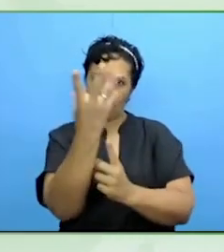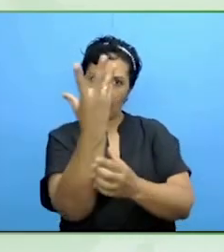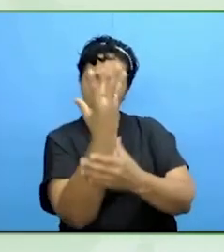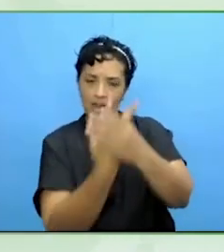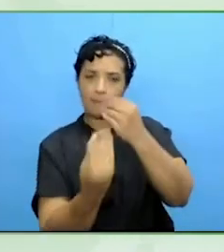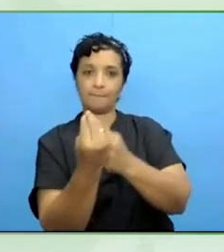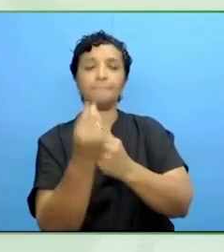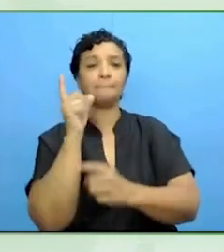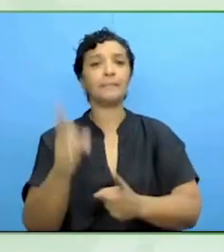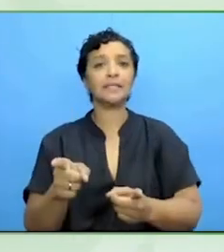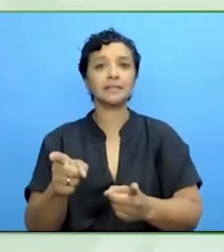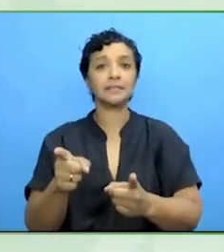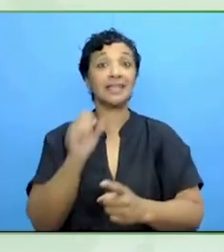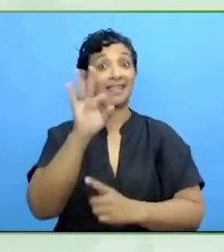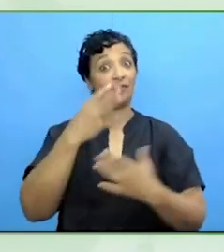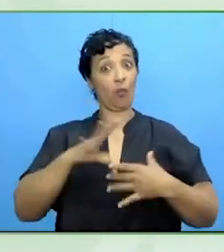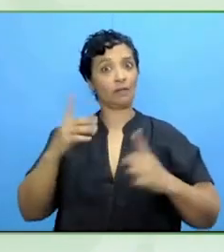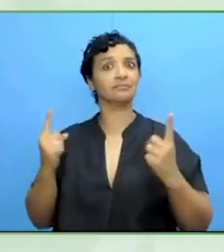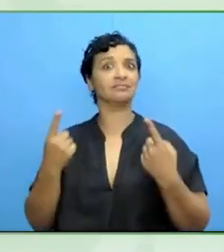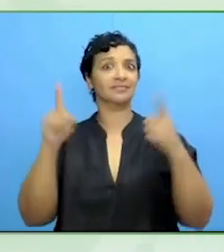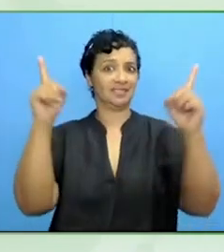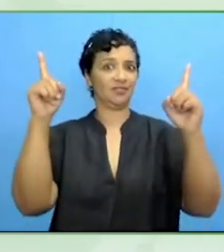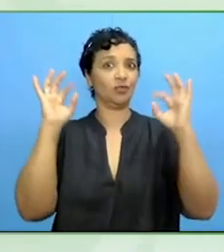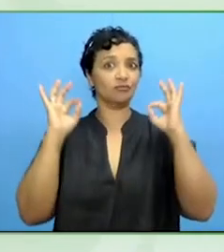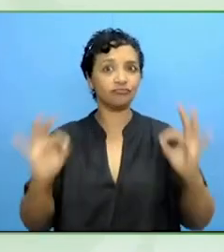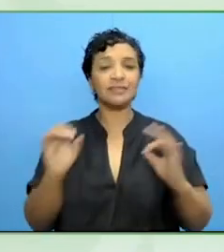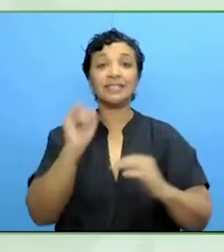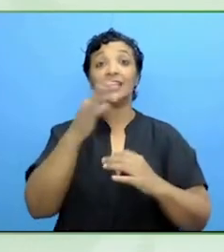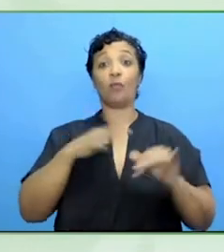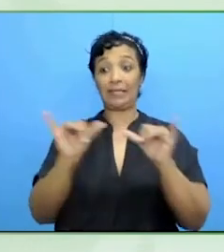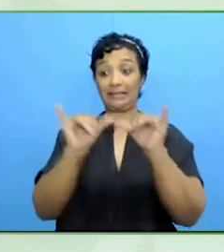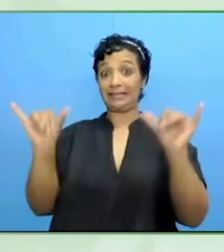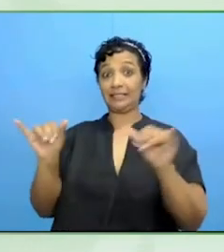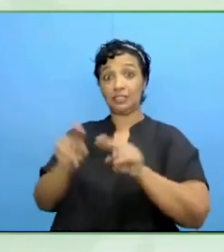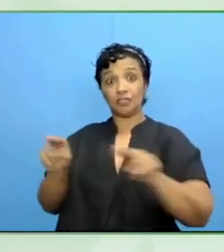If you want to successfully deinstitutionalise, it's important